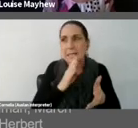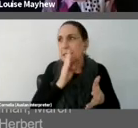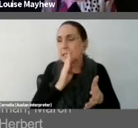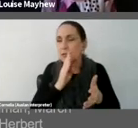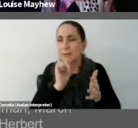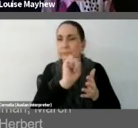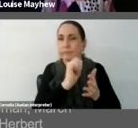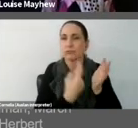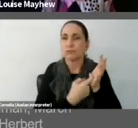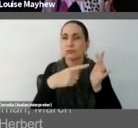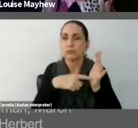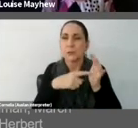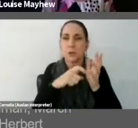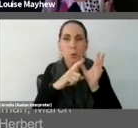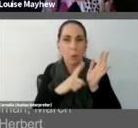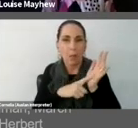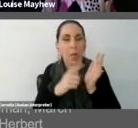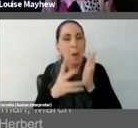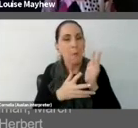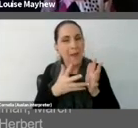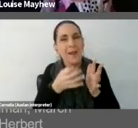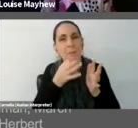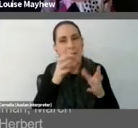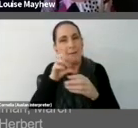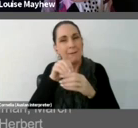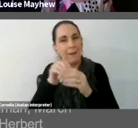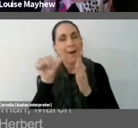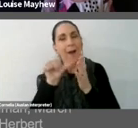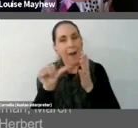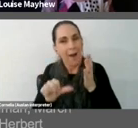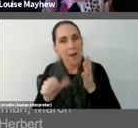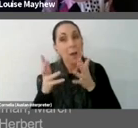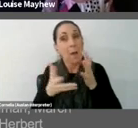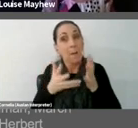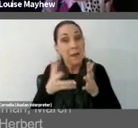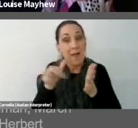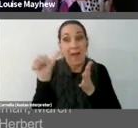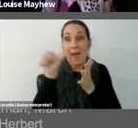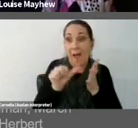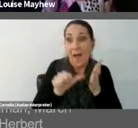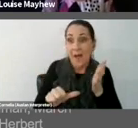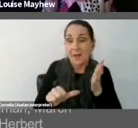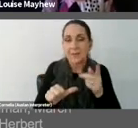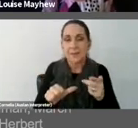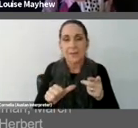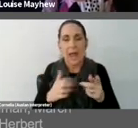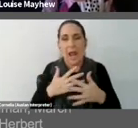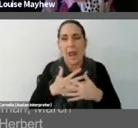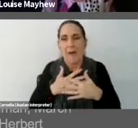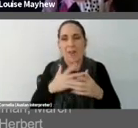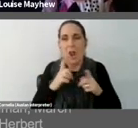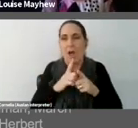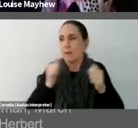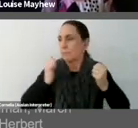possibilities of art, it plays to the way that artists carve out spaces and places